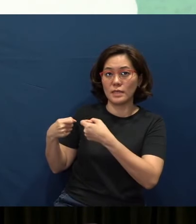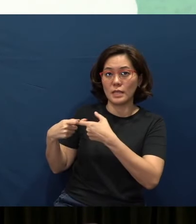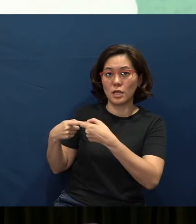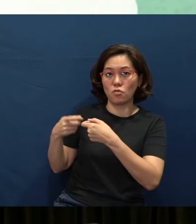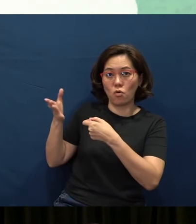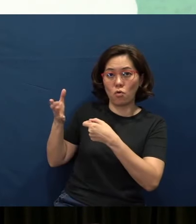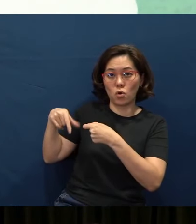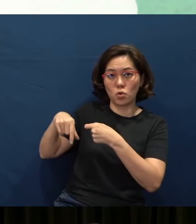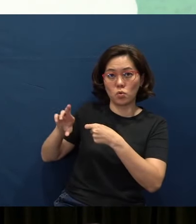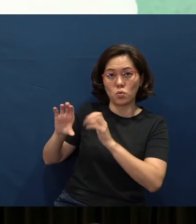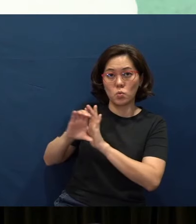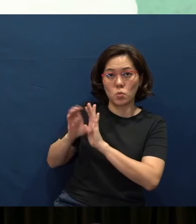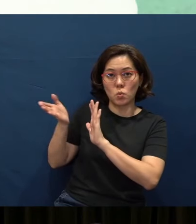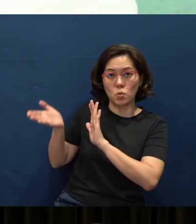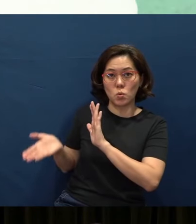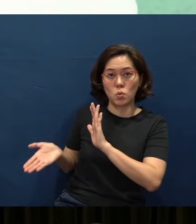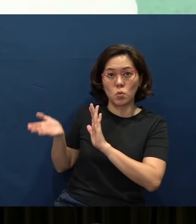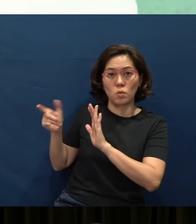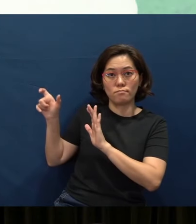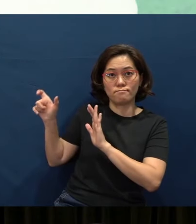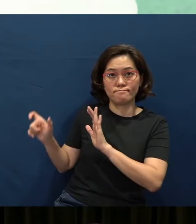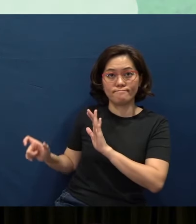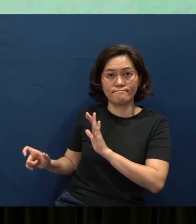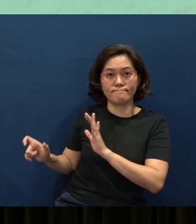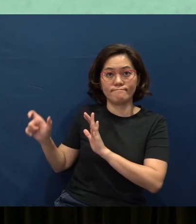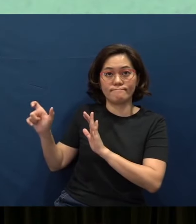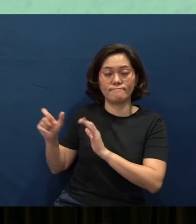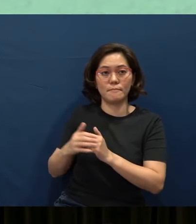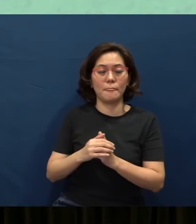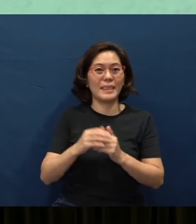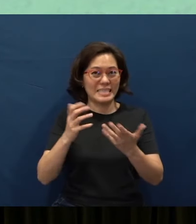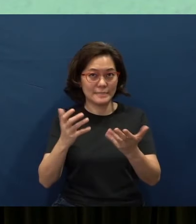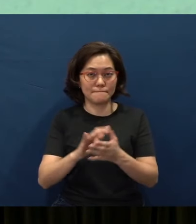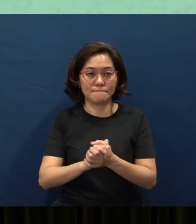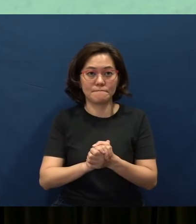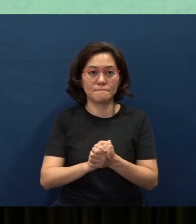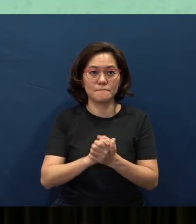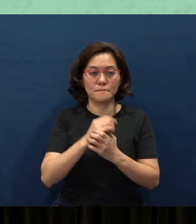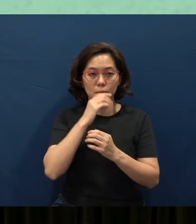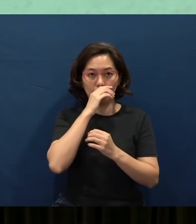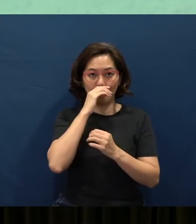there's a QR code that you can take out (your phone and) scan it.